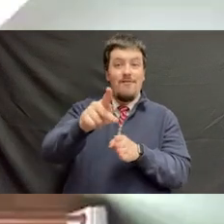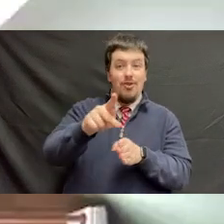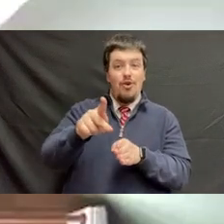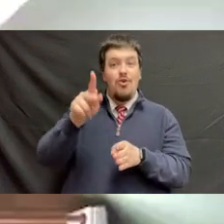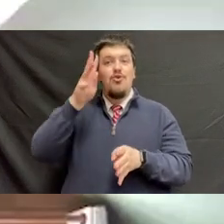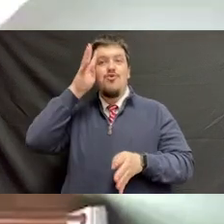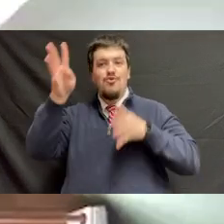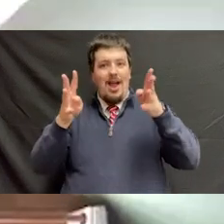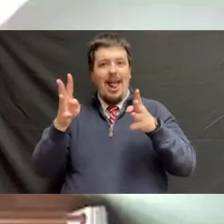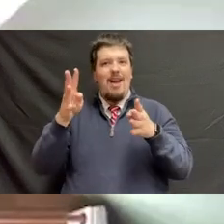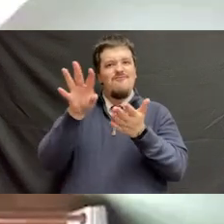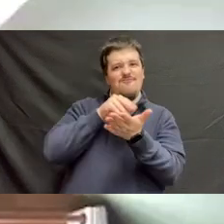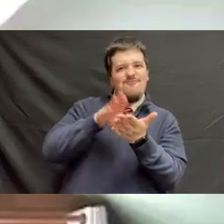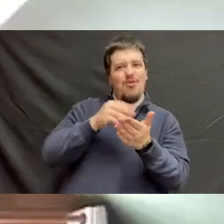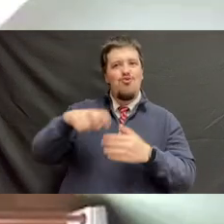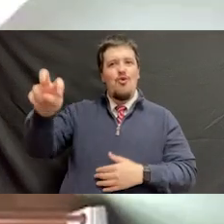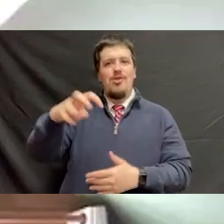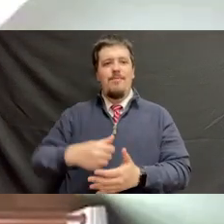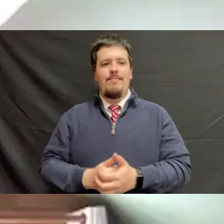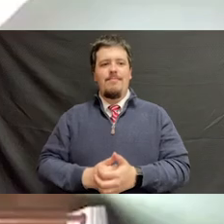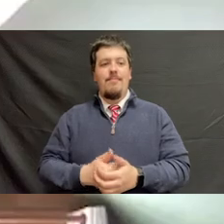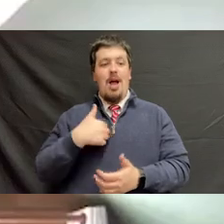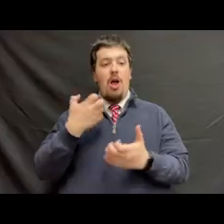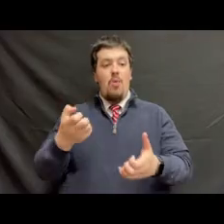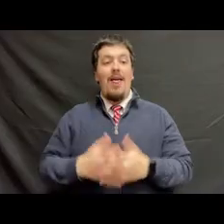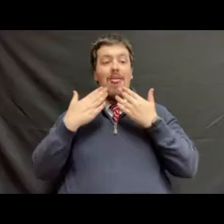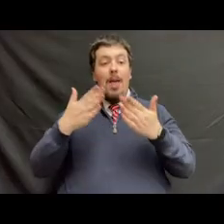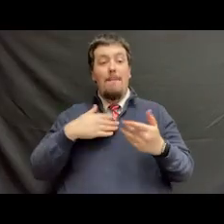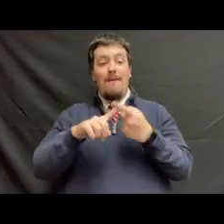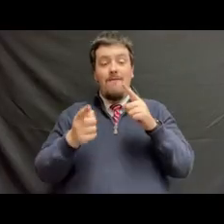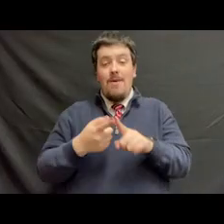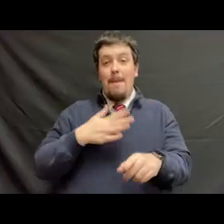of your professional, creative, and scholarly journeys. Hey, I just wanna give a quick shout out and say. Thank you to my friends, my family,